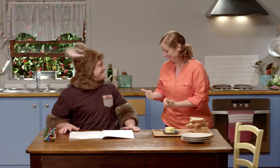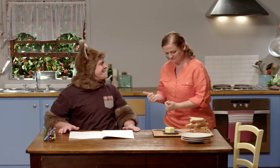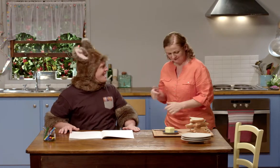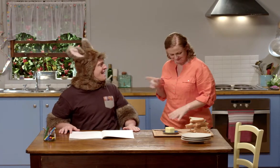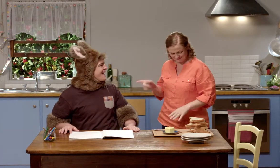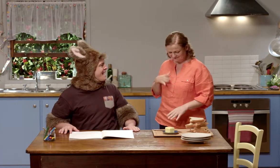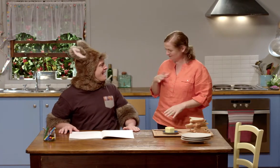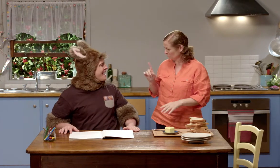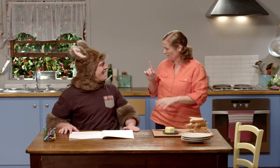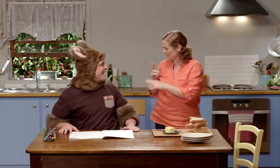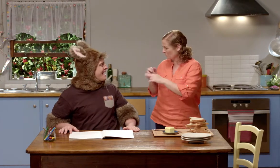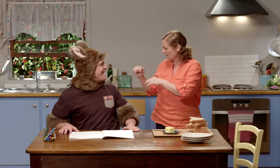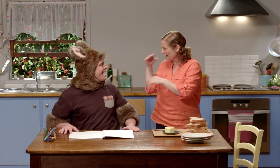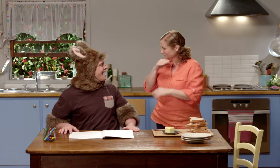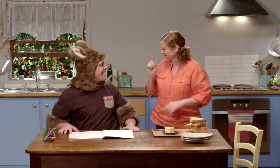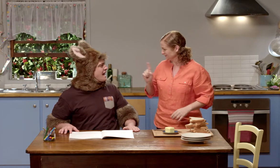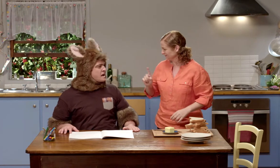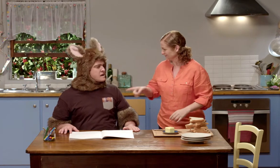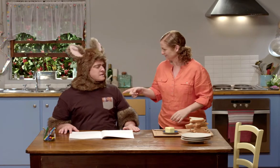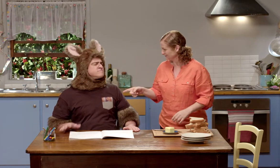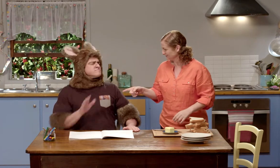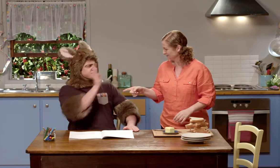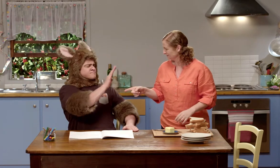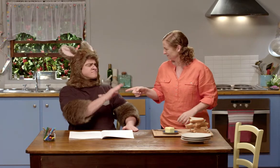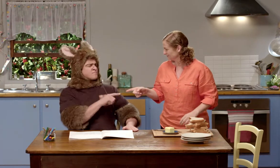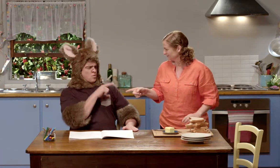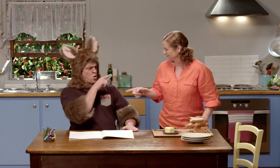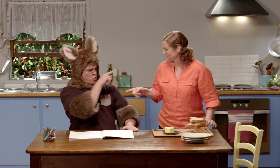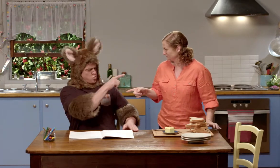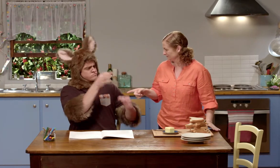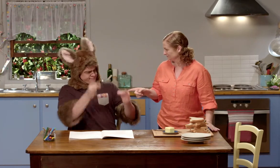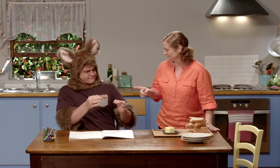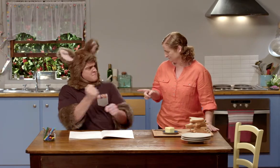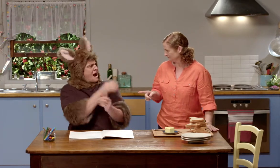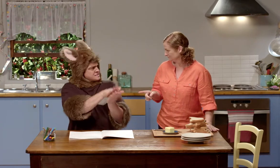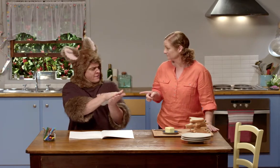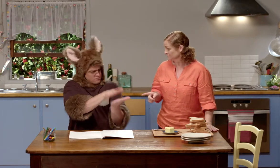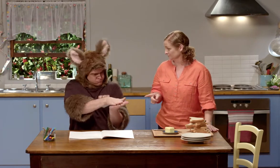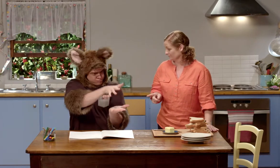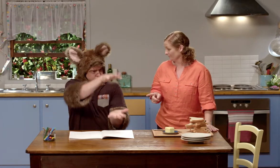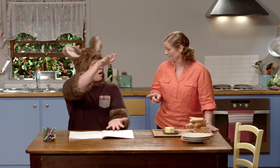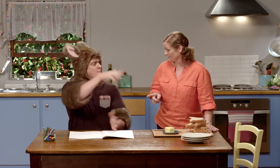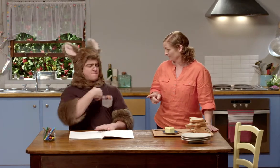Now, what would you like on your sandwich? Sally, you can decide how to make the sandwich